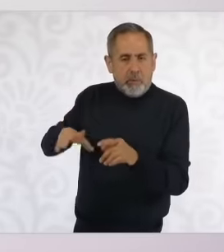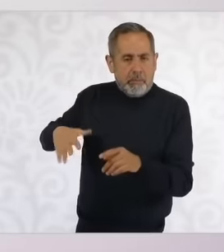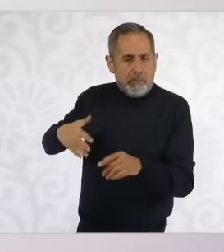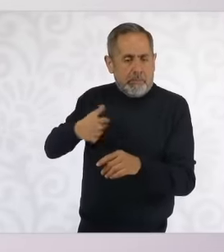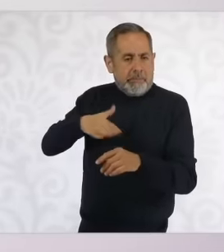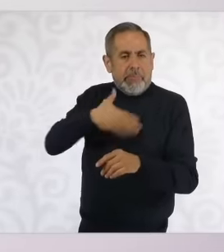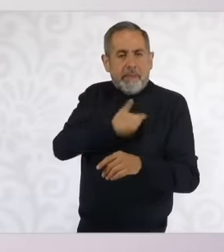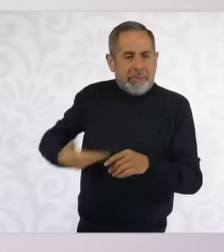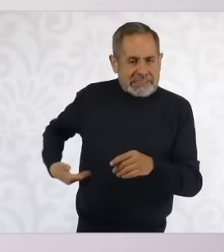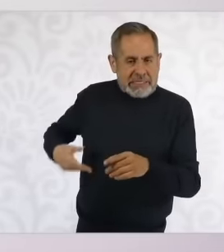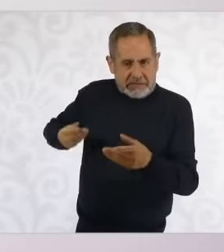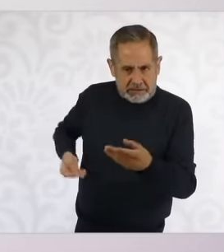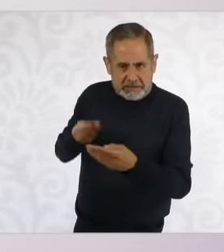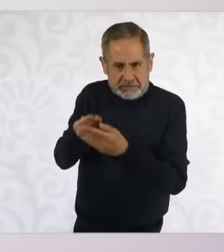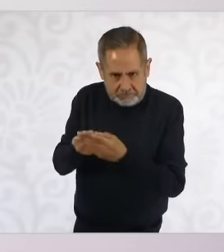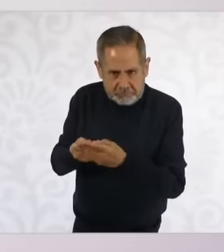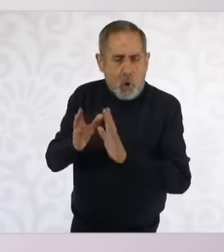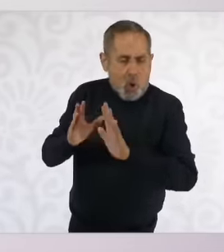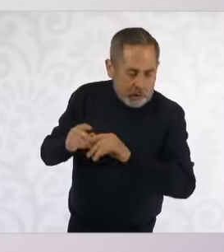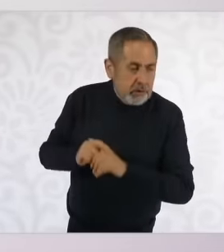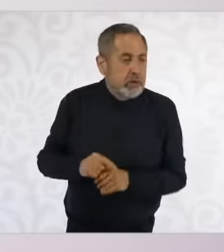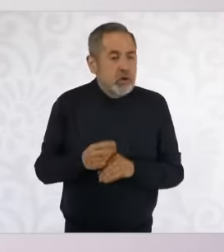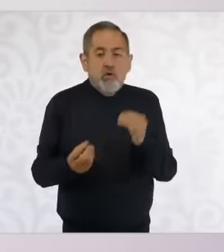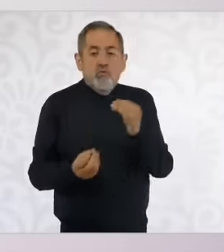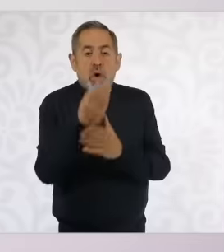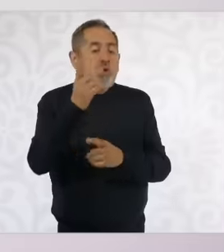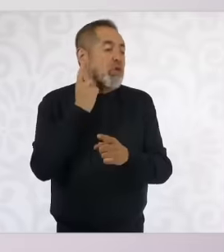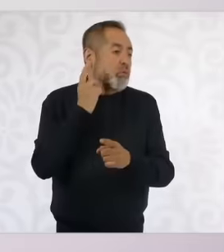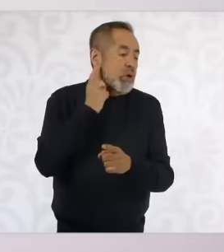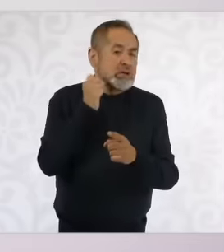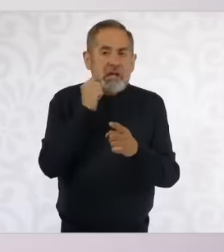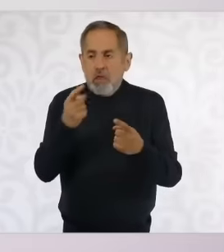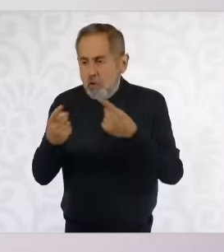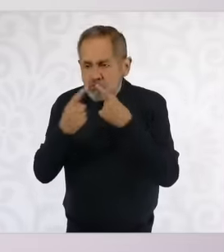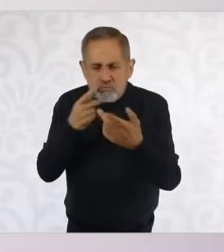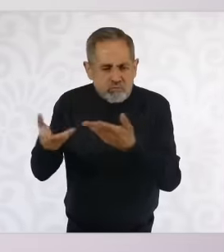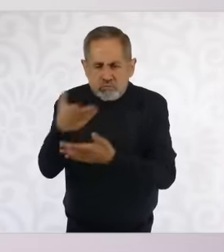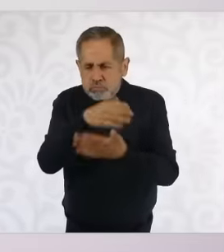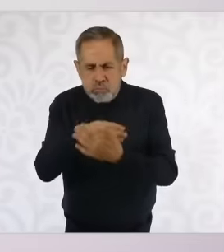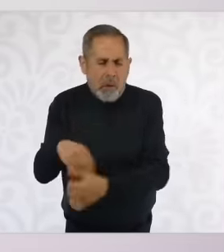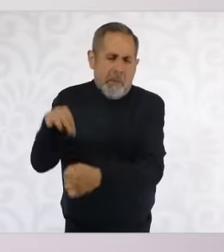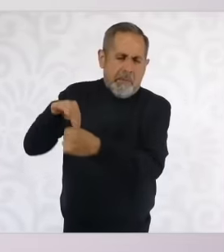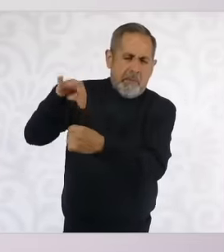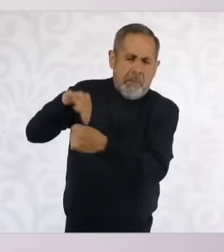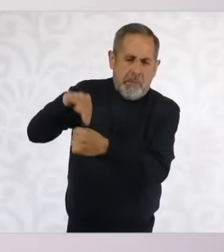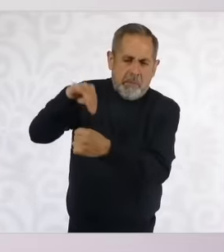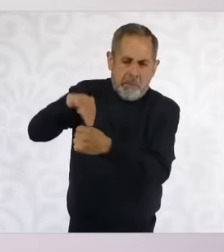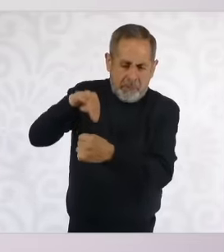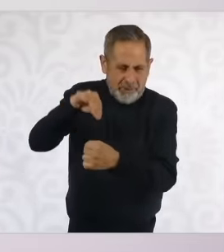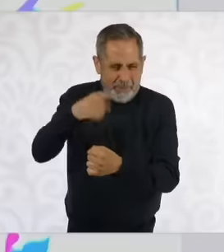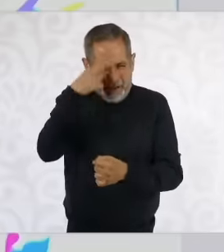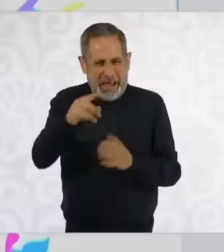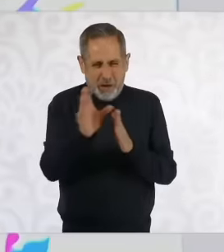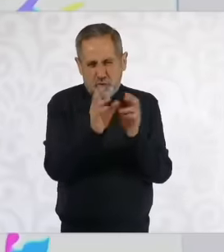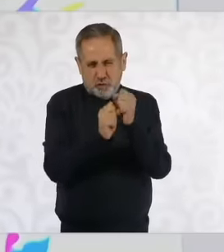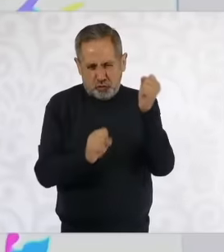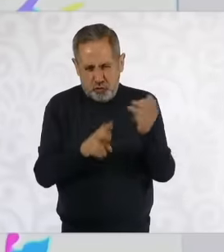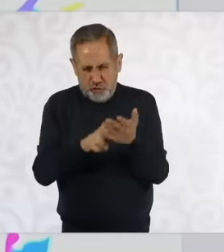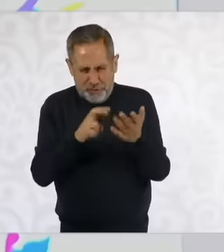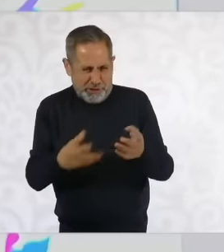the new congress arrives and votes on the constitutional reform the chamber of deputies wins